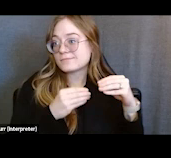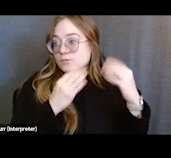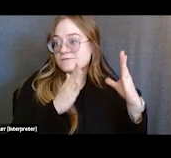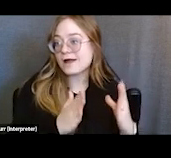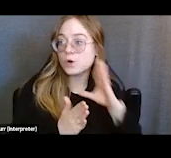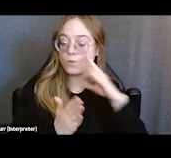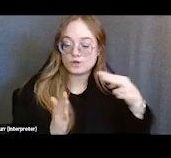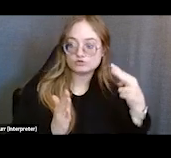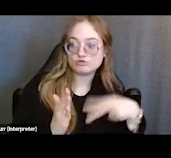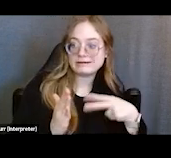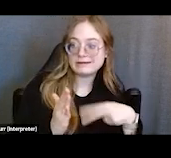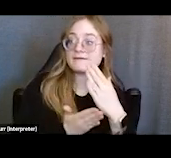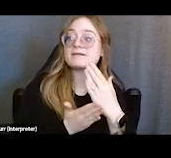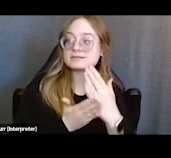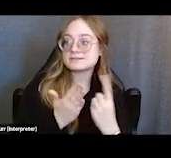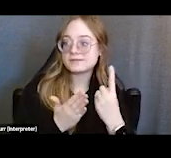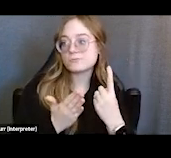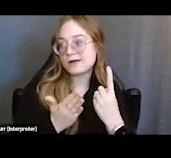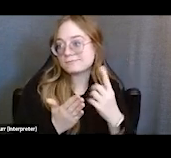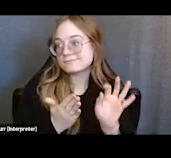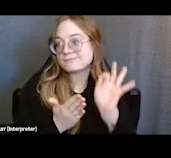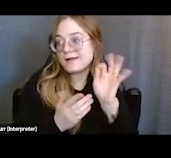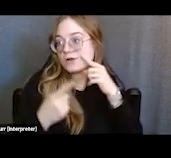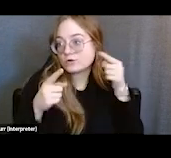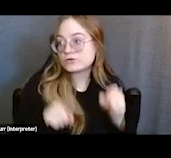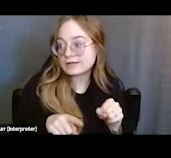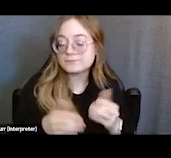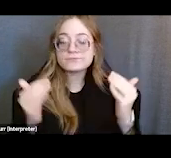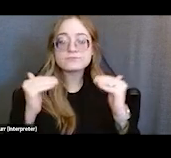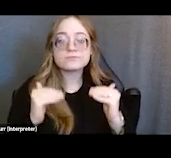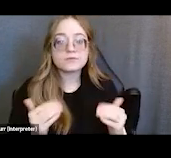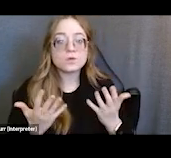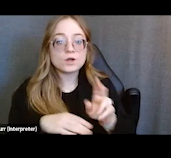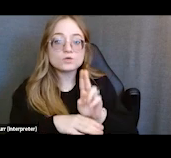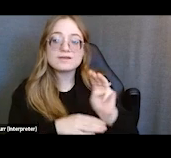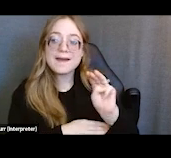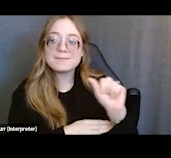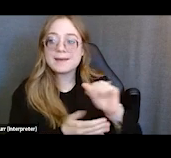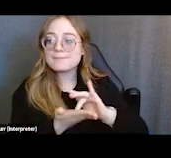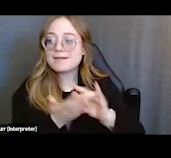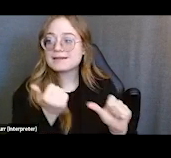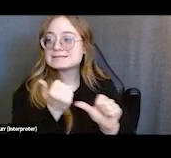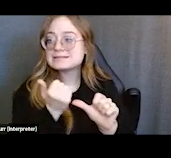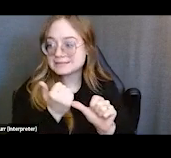You also want to utilize medical assistance or MAs, as we call them, by providing general information